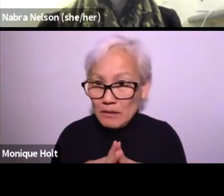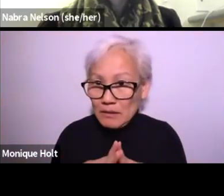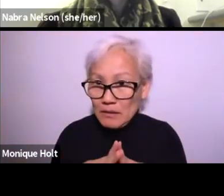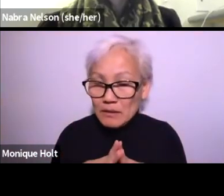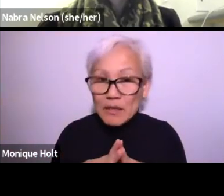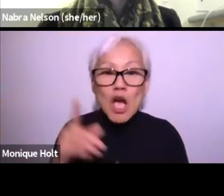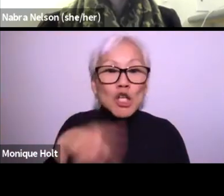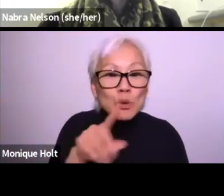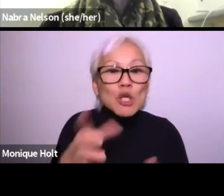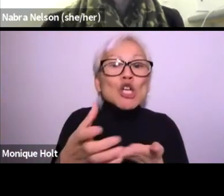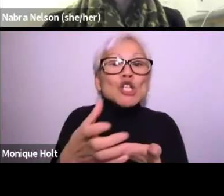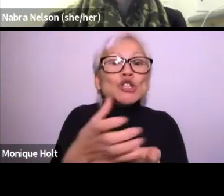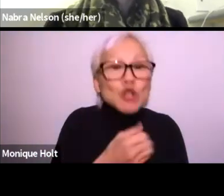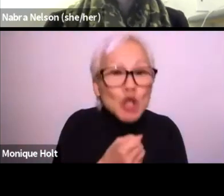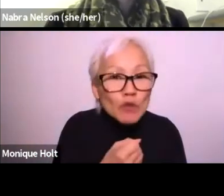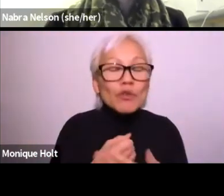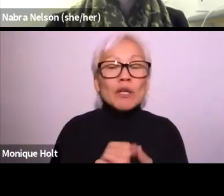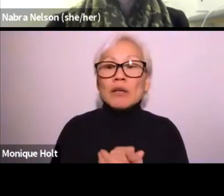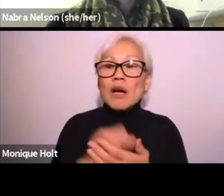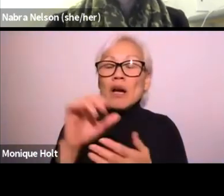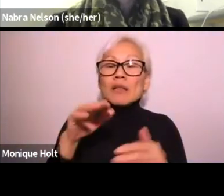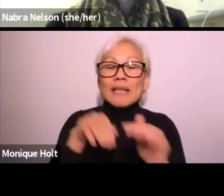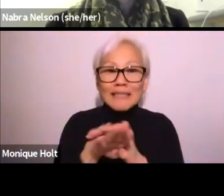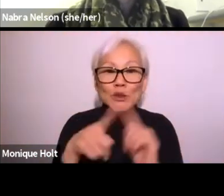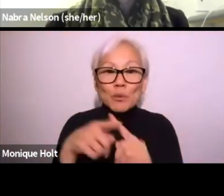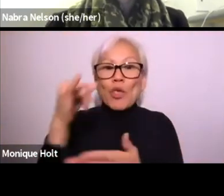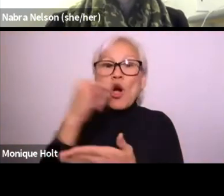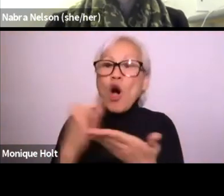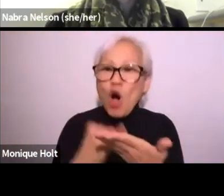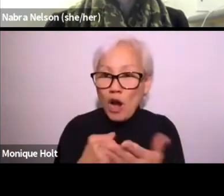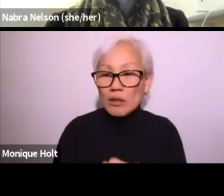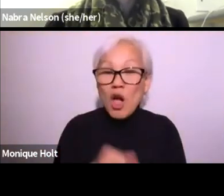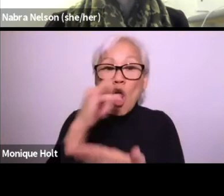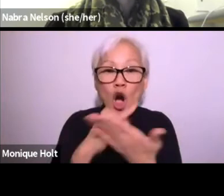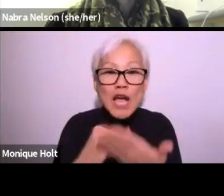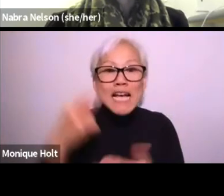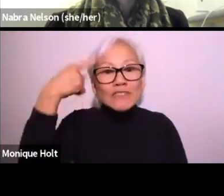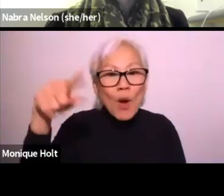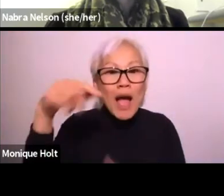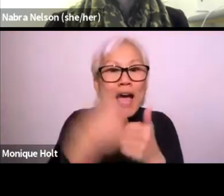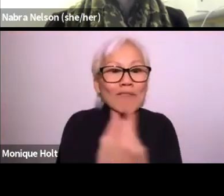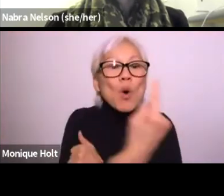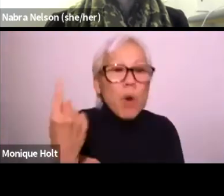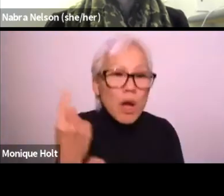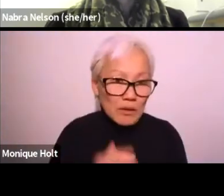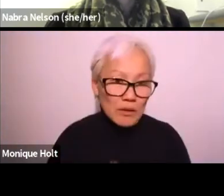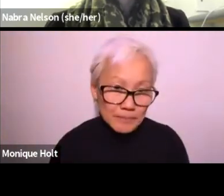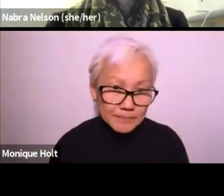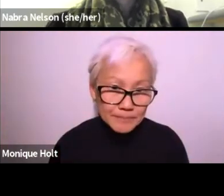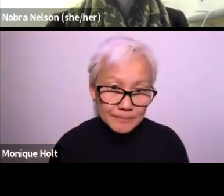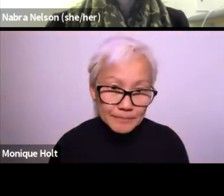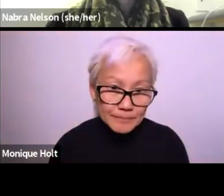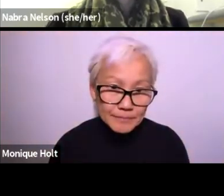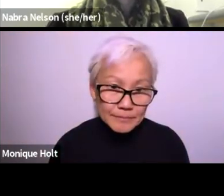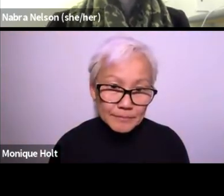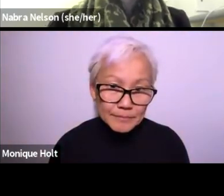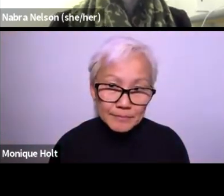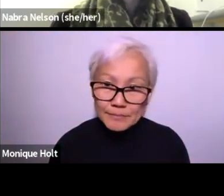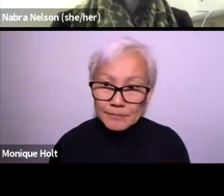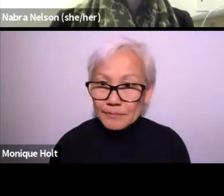that you are human beings, you deserve access to art, art is for everyone.